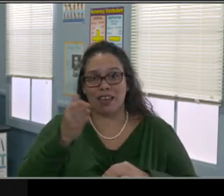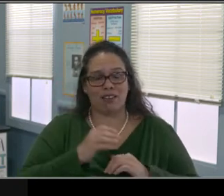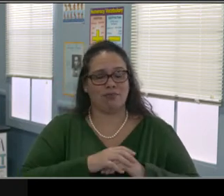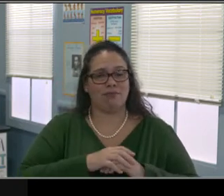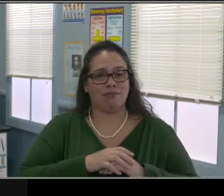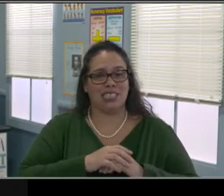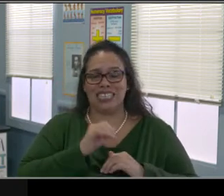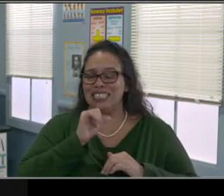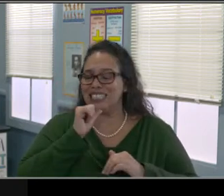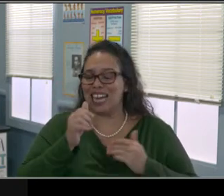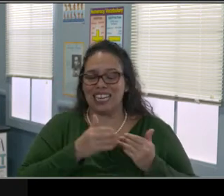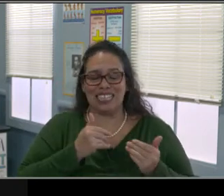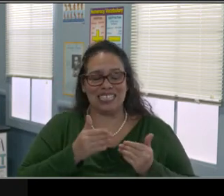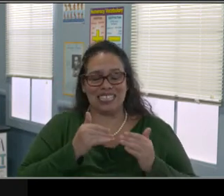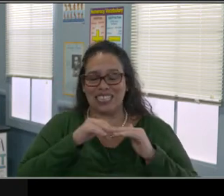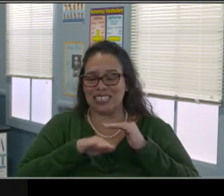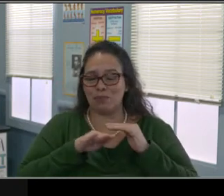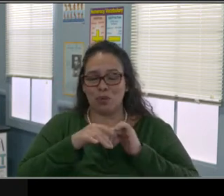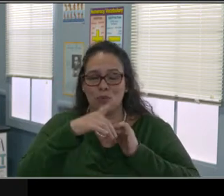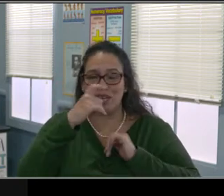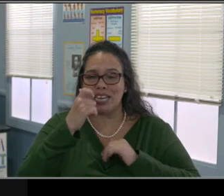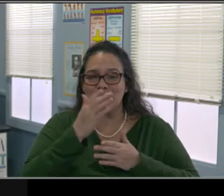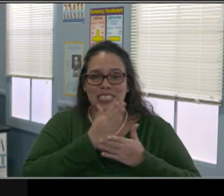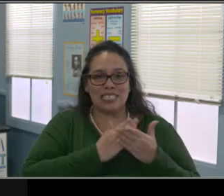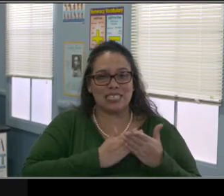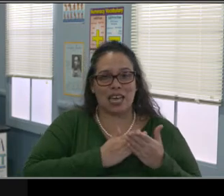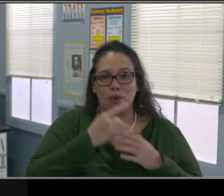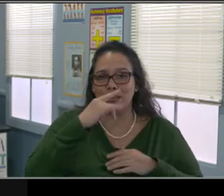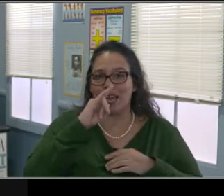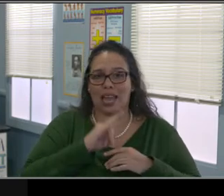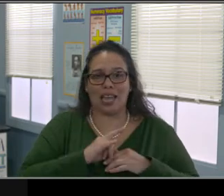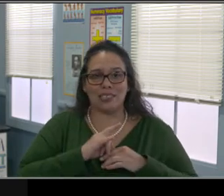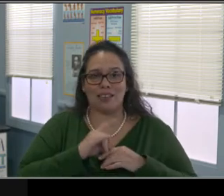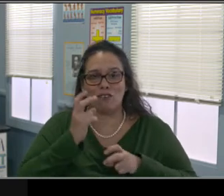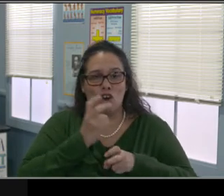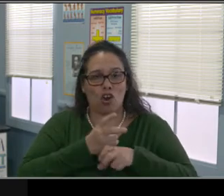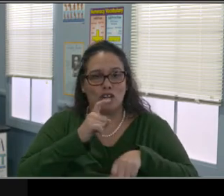So that's what I'm saying. All these until July we're okay.